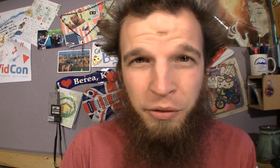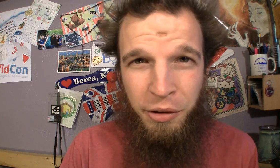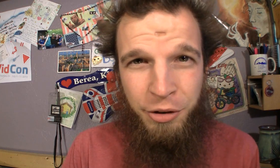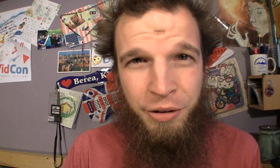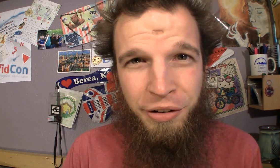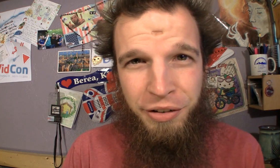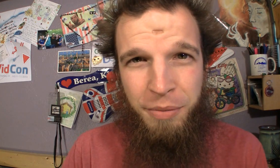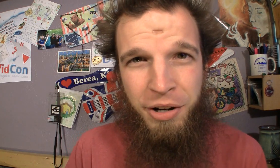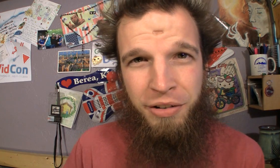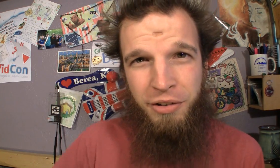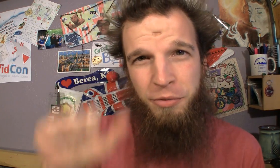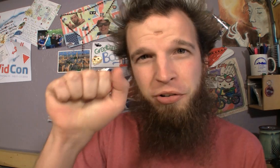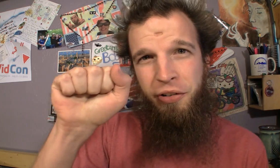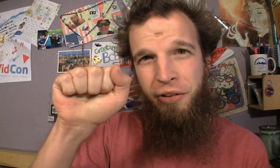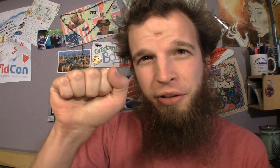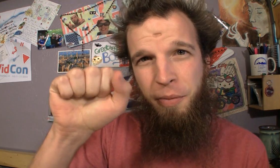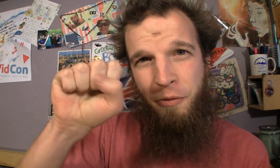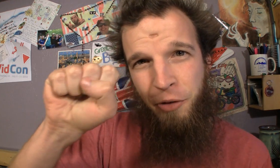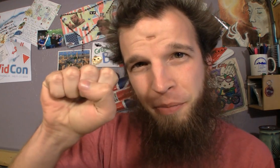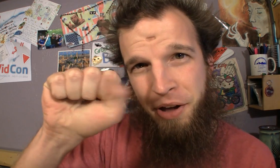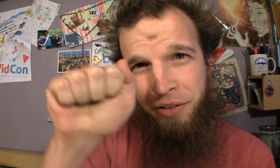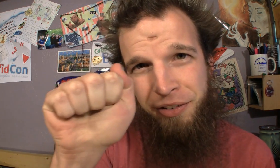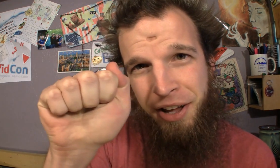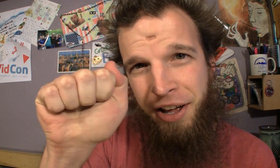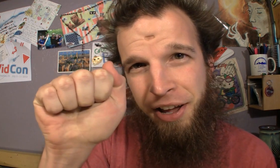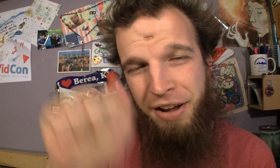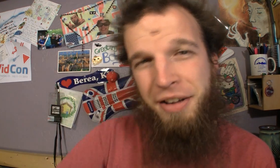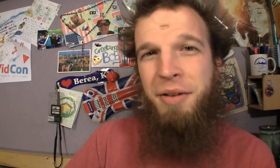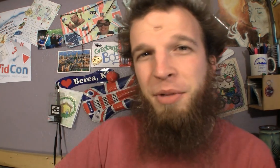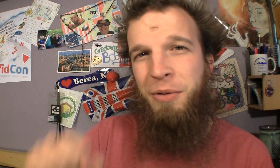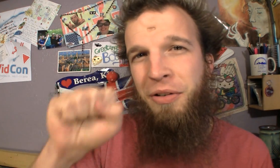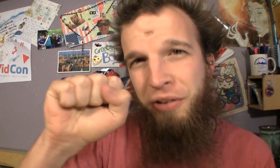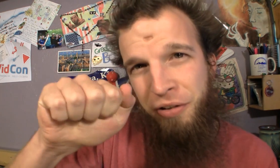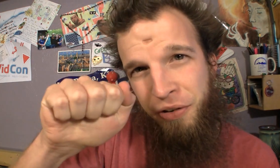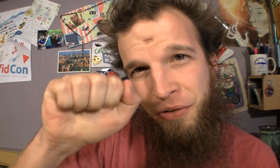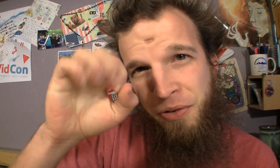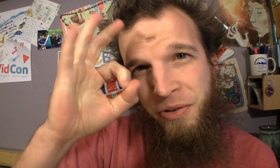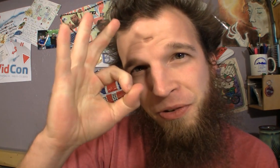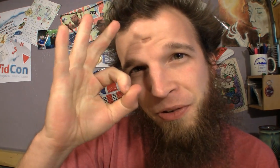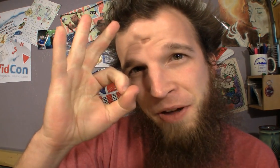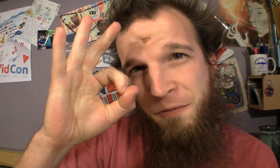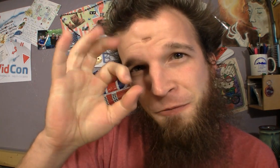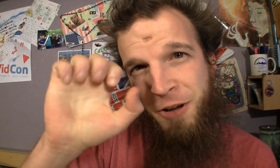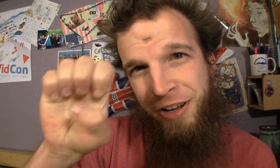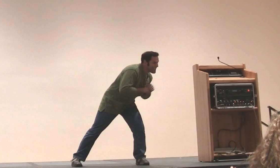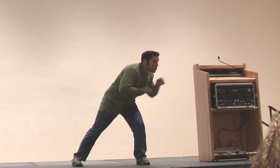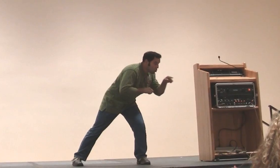That was a little hard to see because he switched his thumb from S to A But it was "safe"